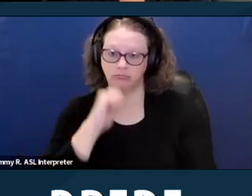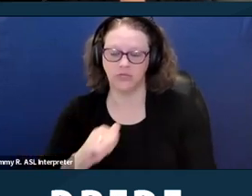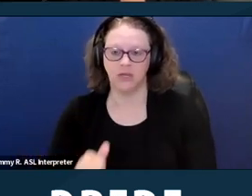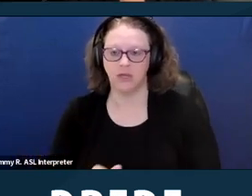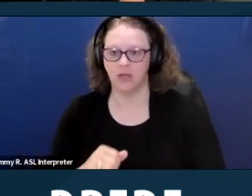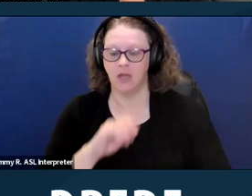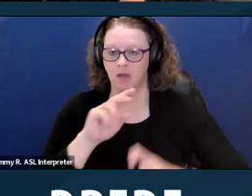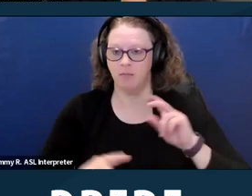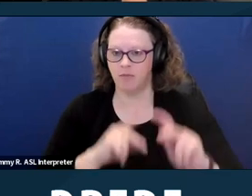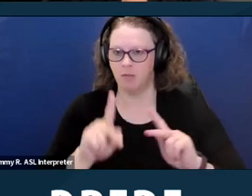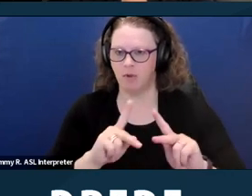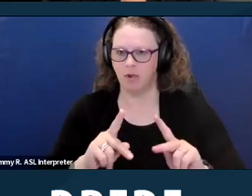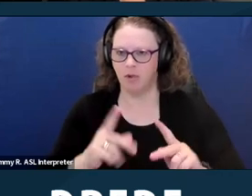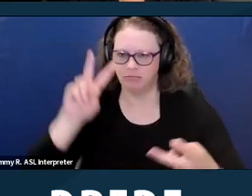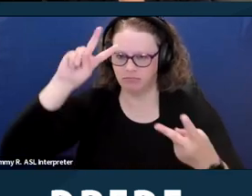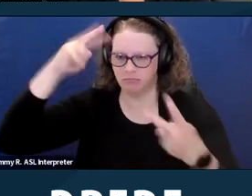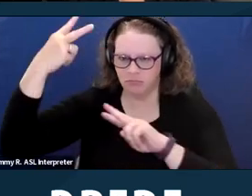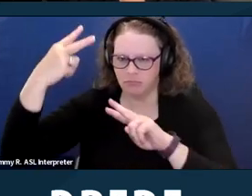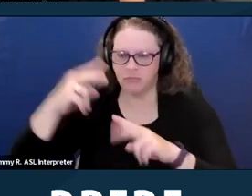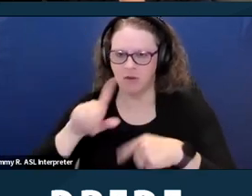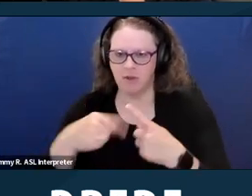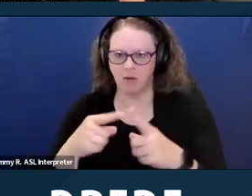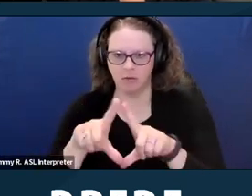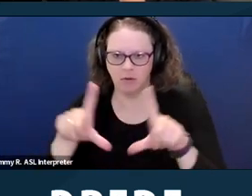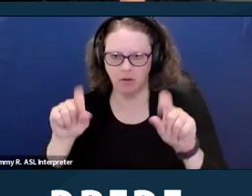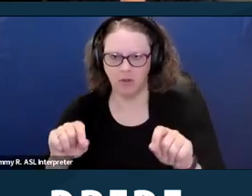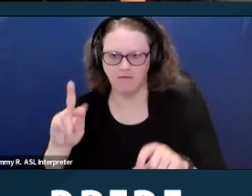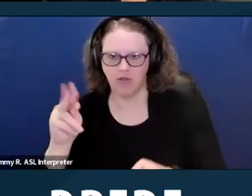and misconceptions about voucher users and the Section Eight program.